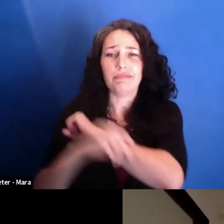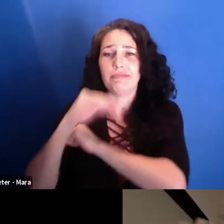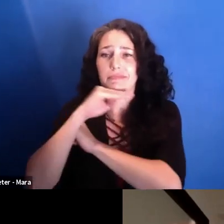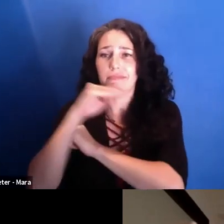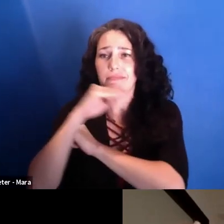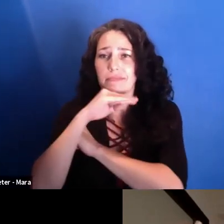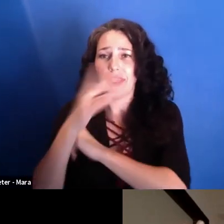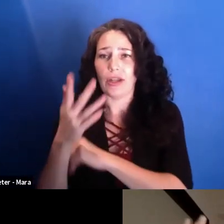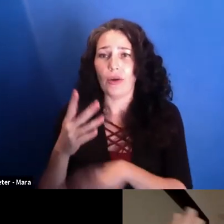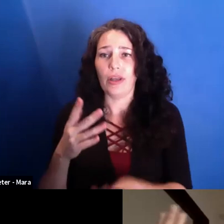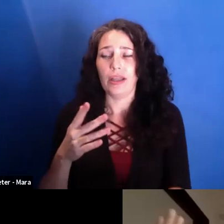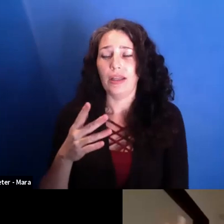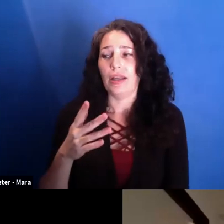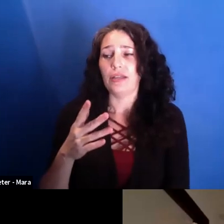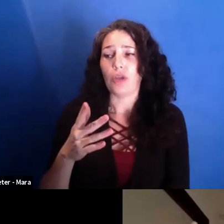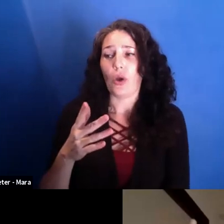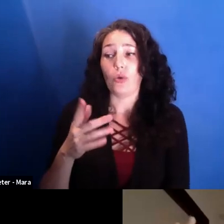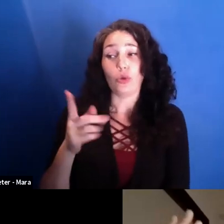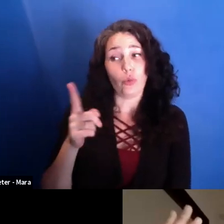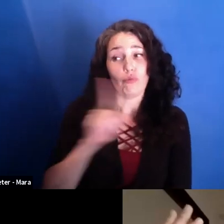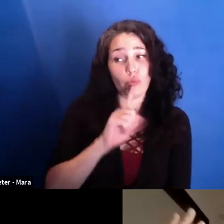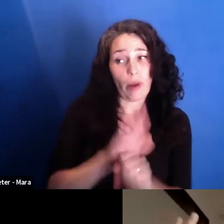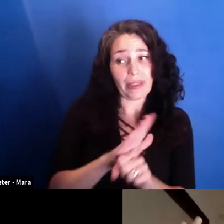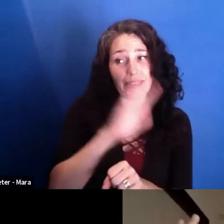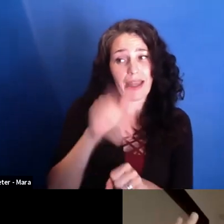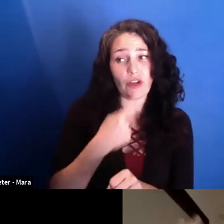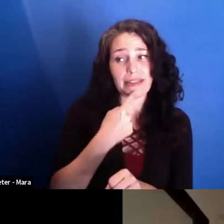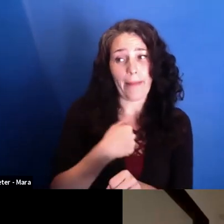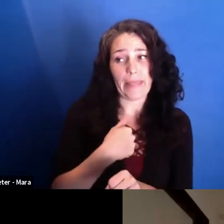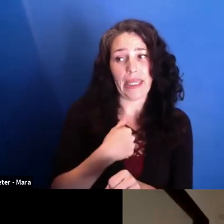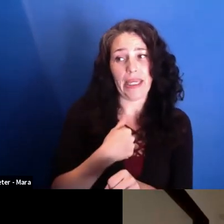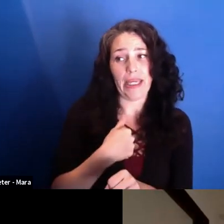The only deal we have is that when people come in and don't want to be filmed,